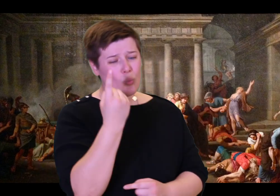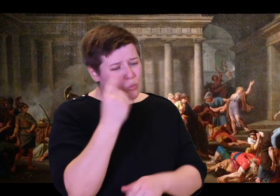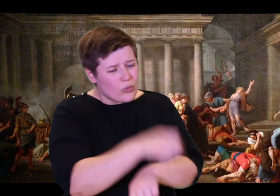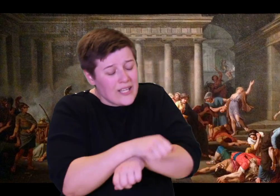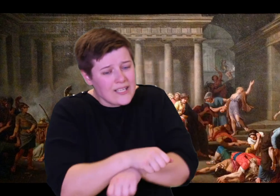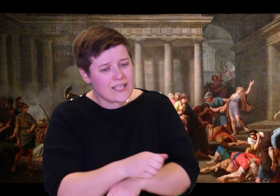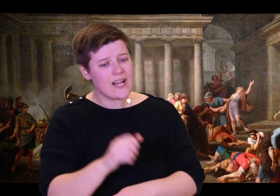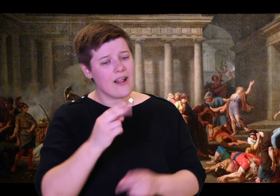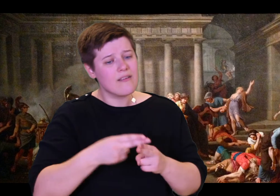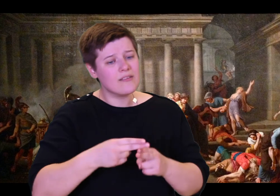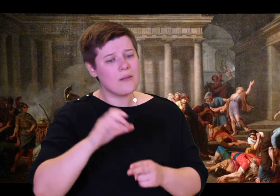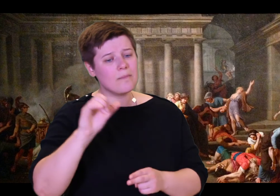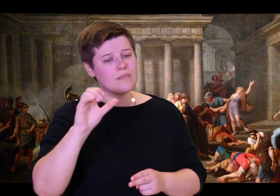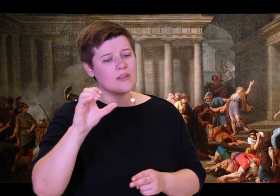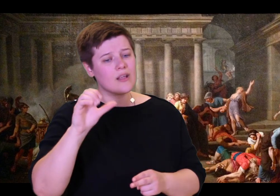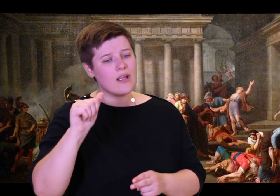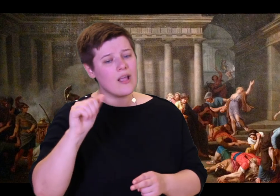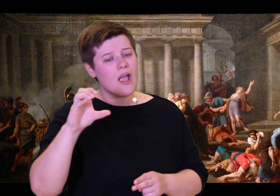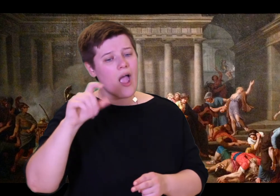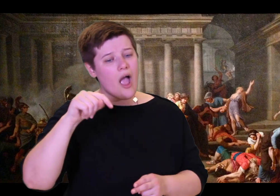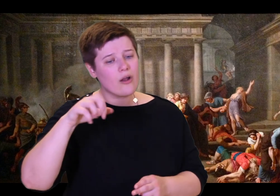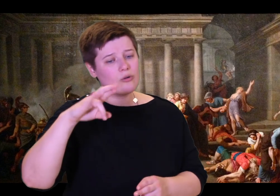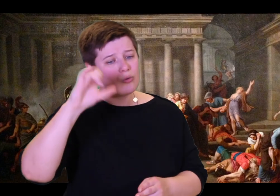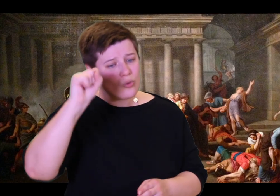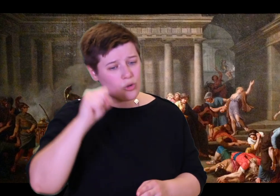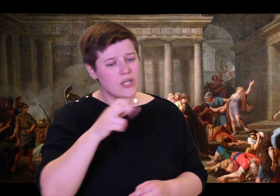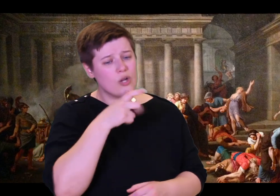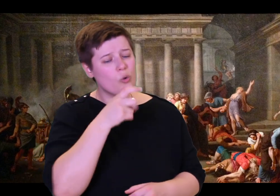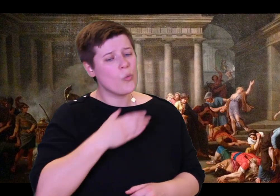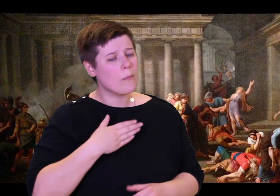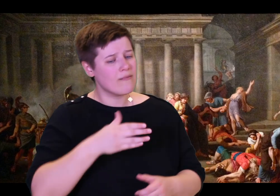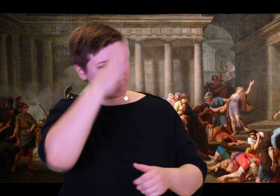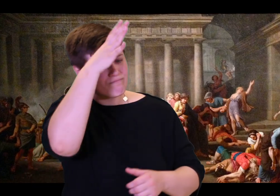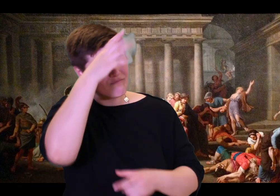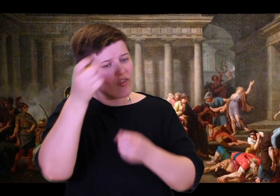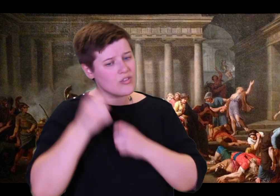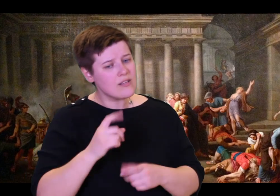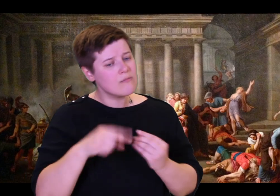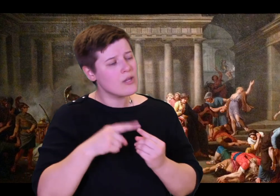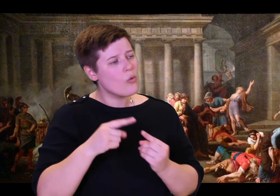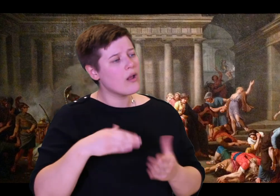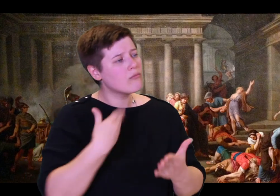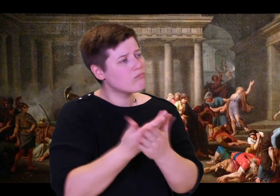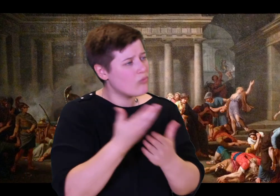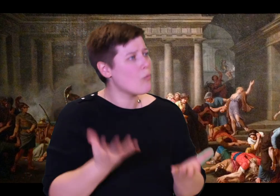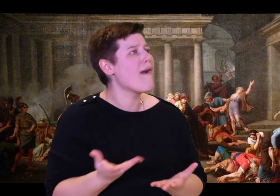lies. Now you have told the story of our bed, the secret no other mortal knows,